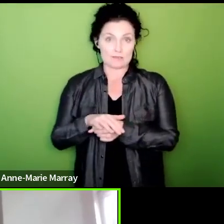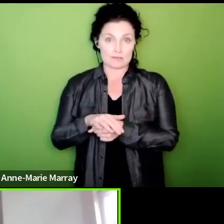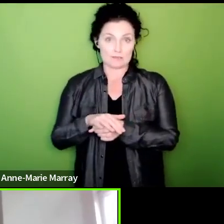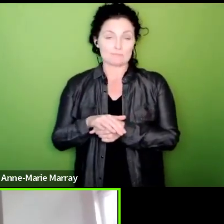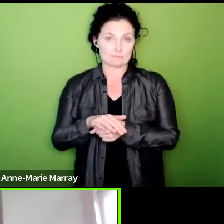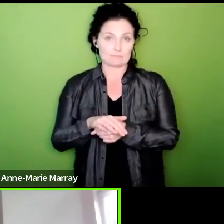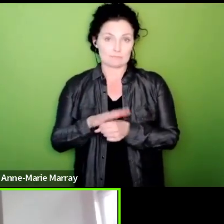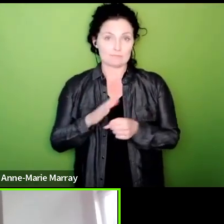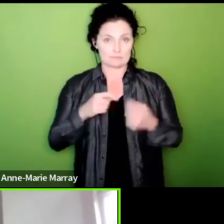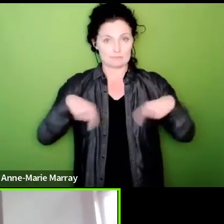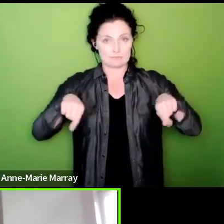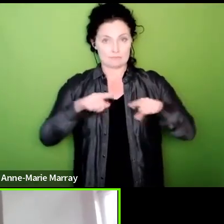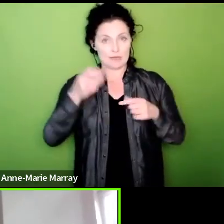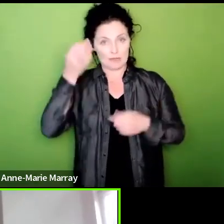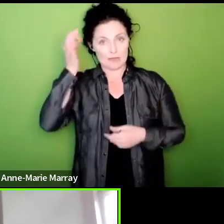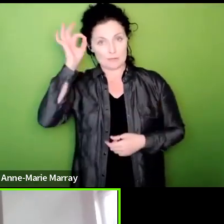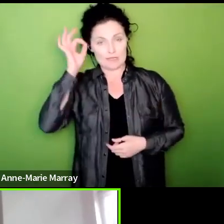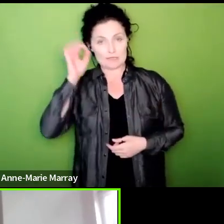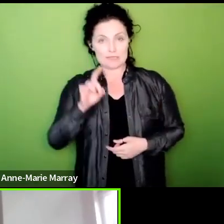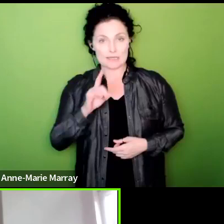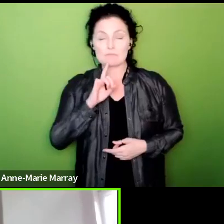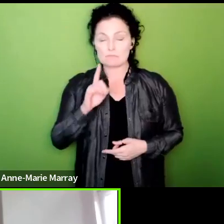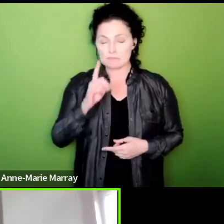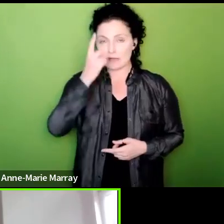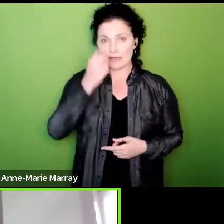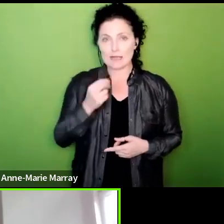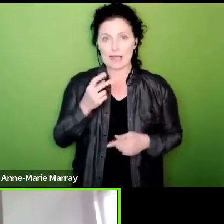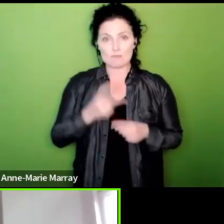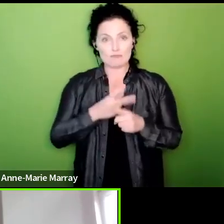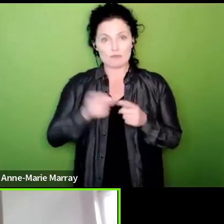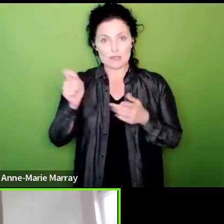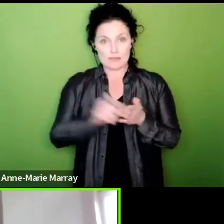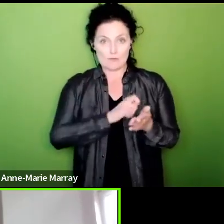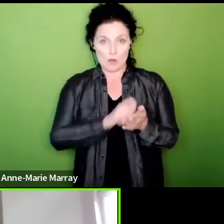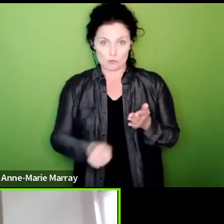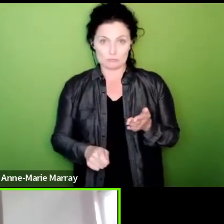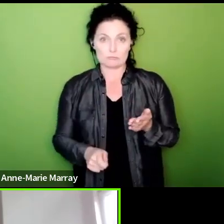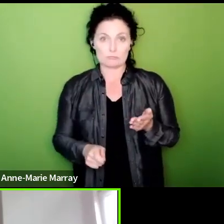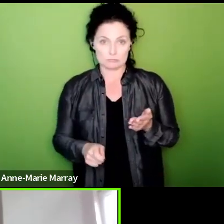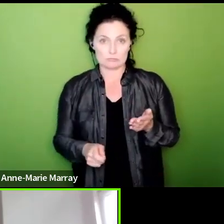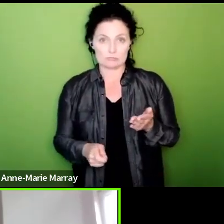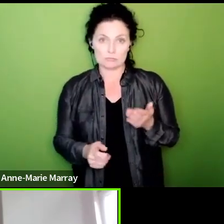members there also want to reballot then we would encourage people to do that as soon as as soon as